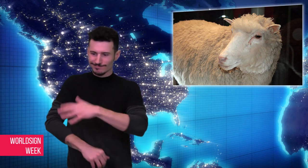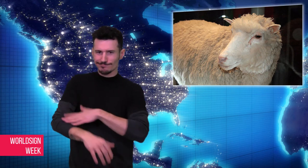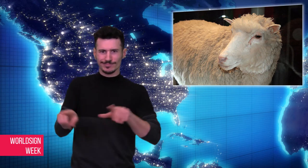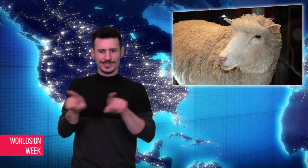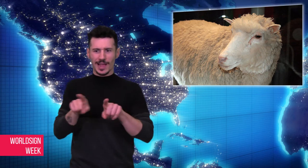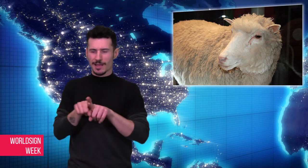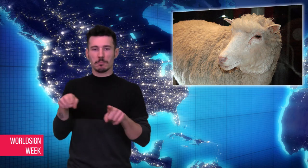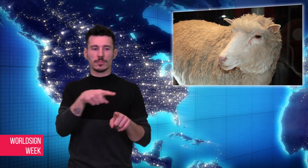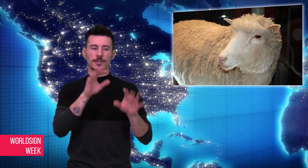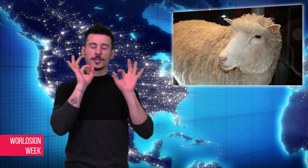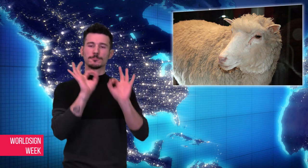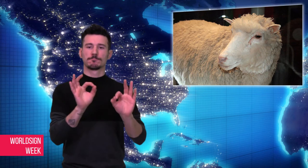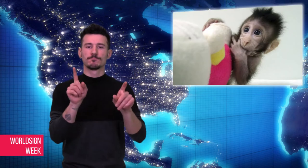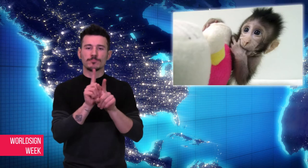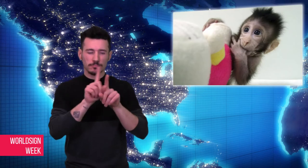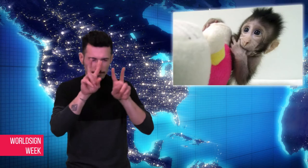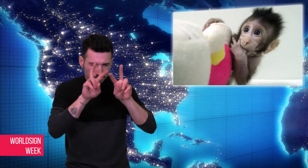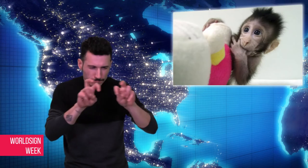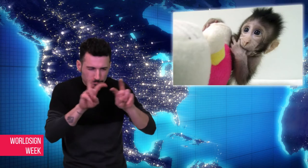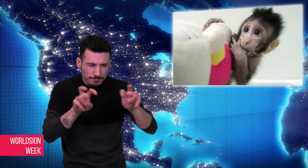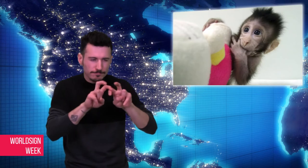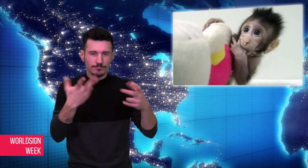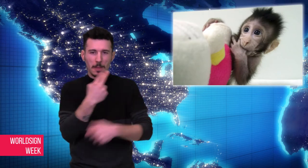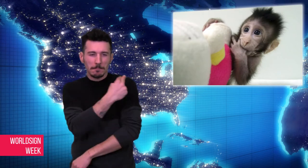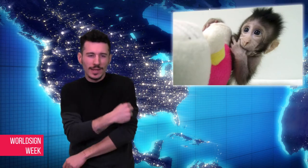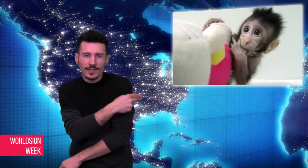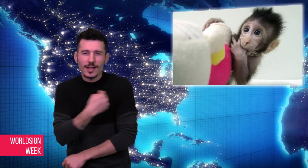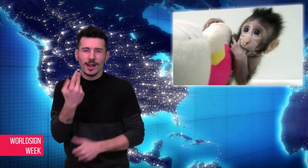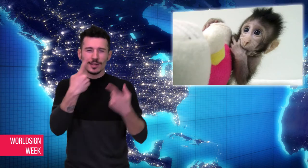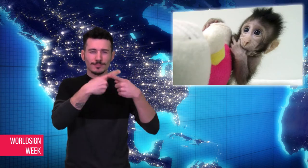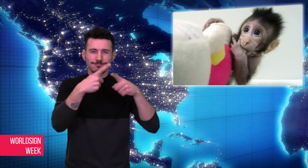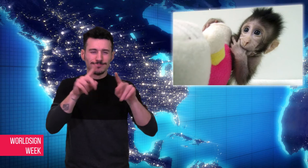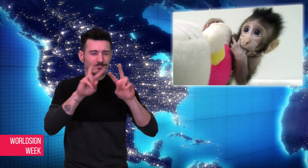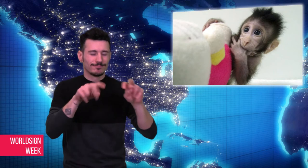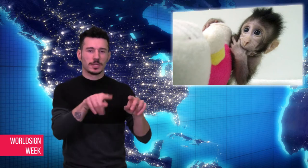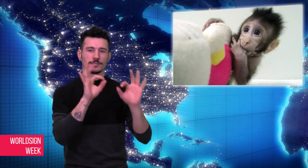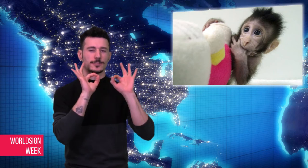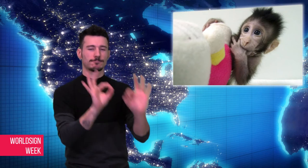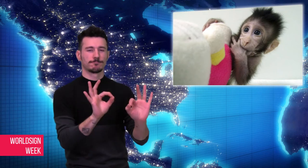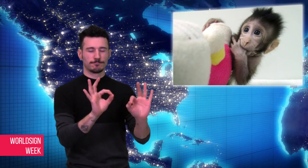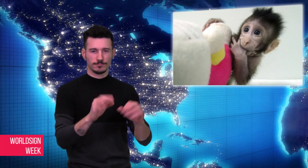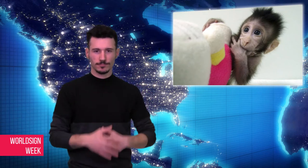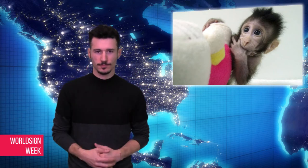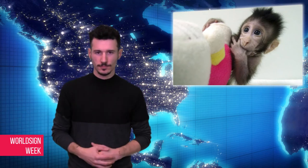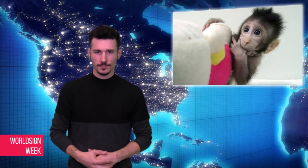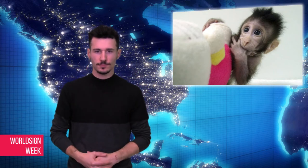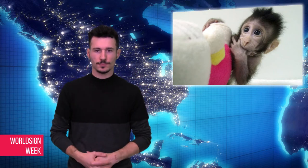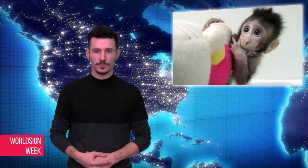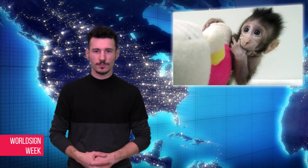for medical research where they are